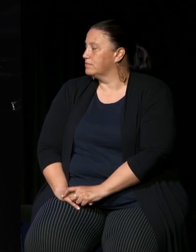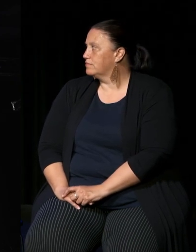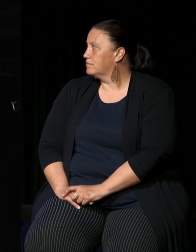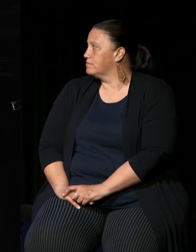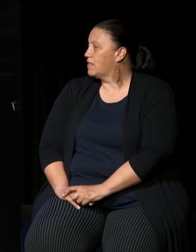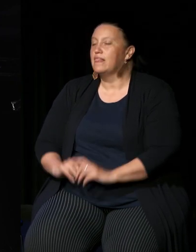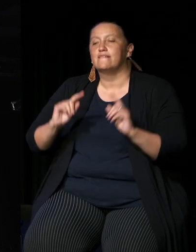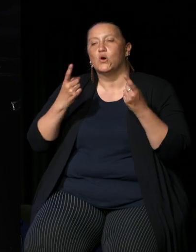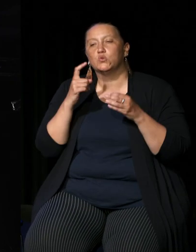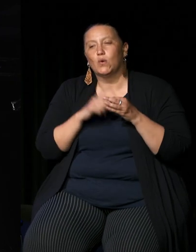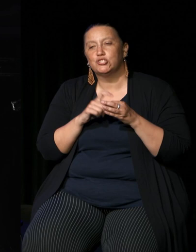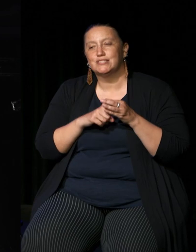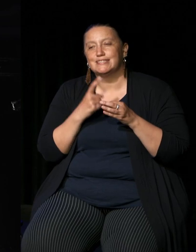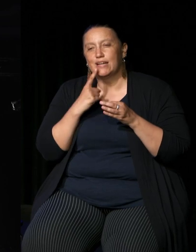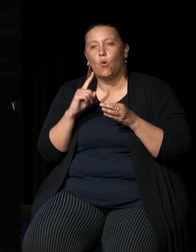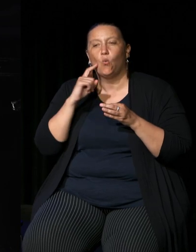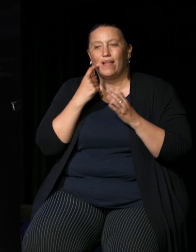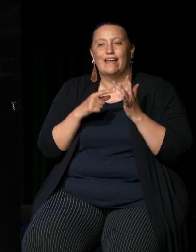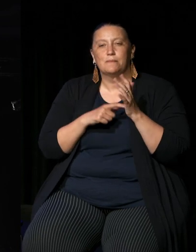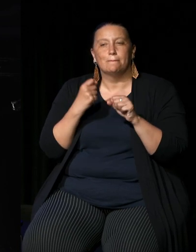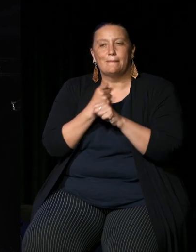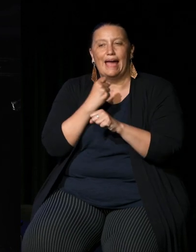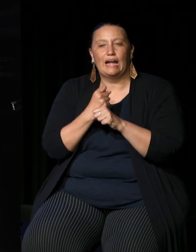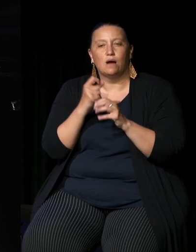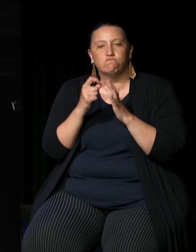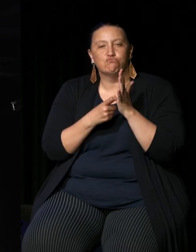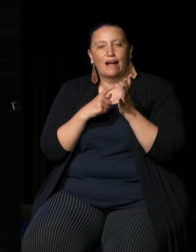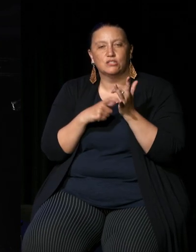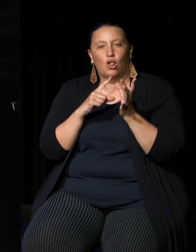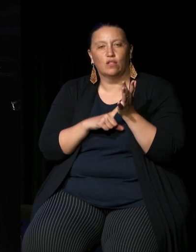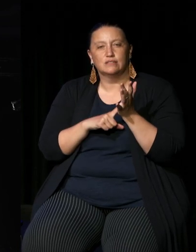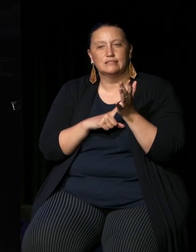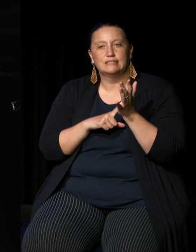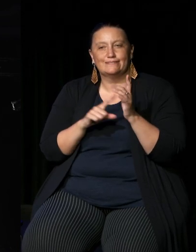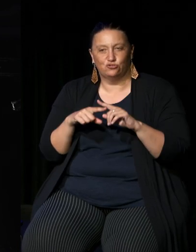question is will it make a practical difference that's with the one with the big blue at the top